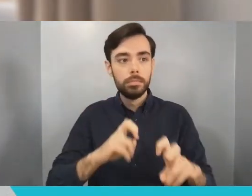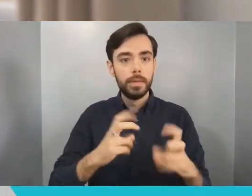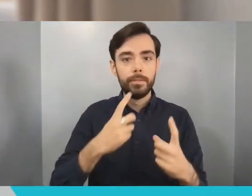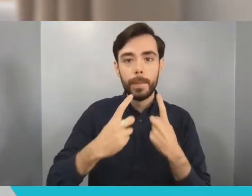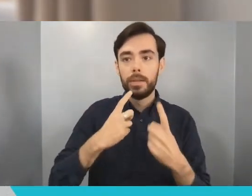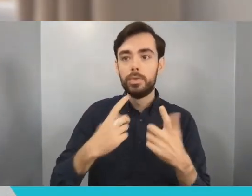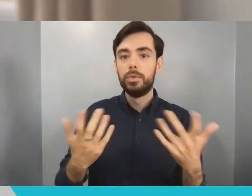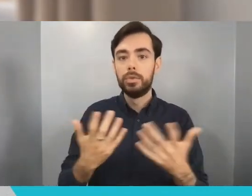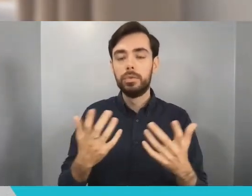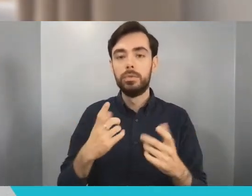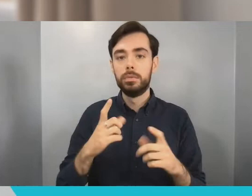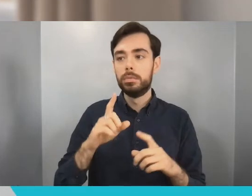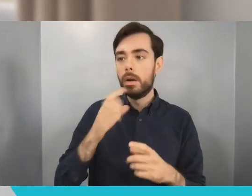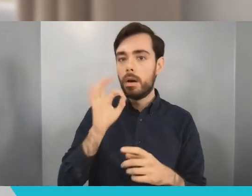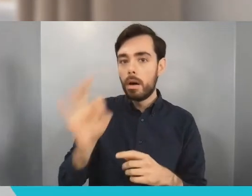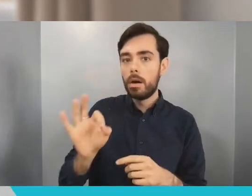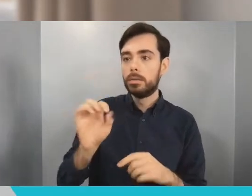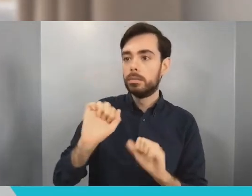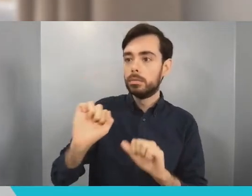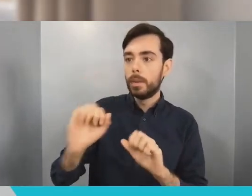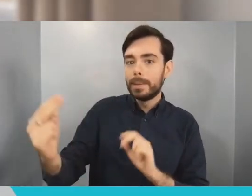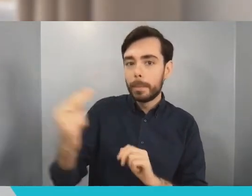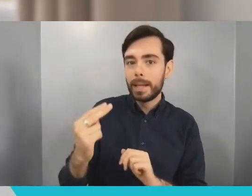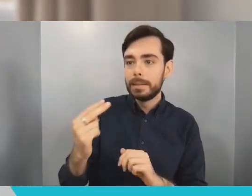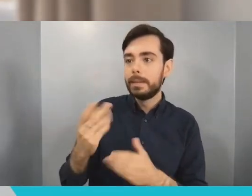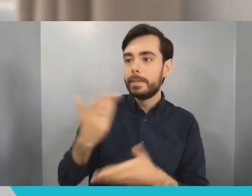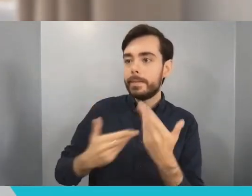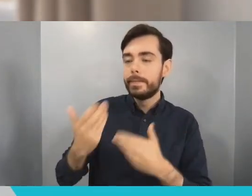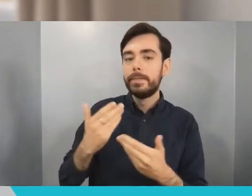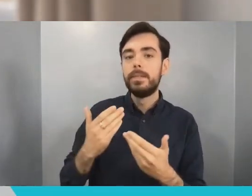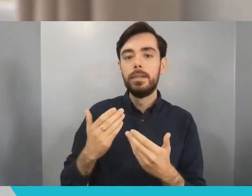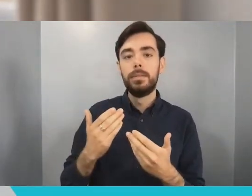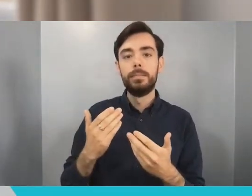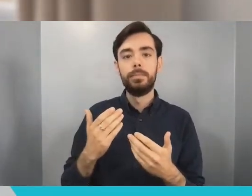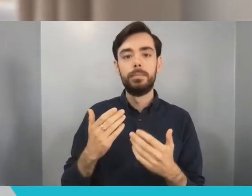no framework from here which is both a bad thing but also a good thing because it means